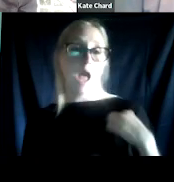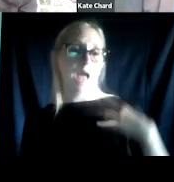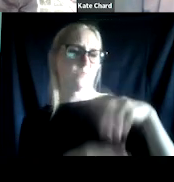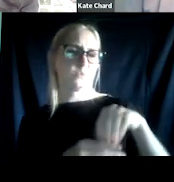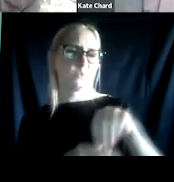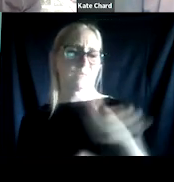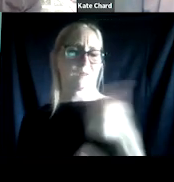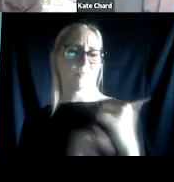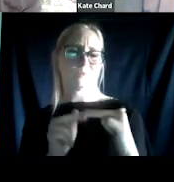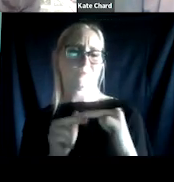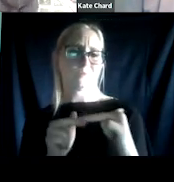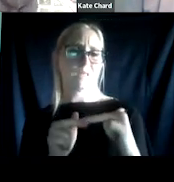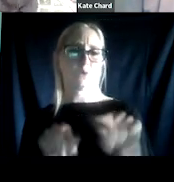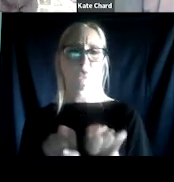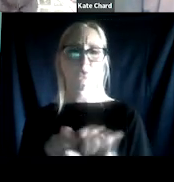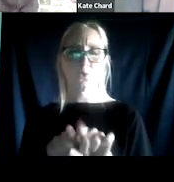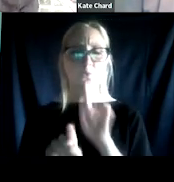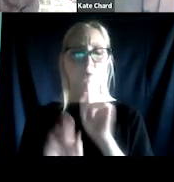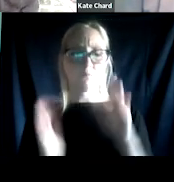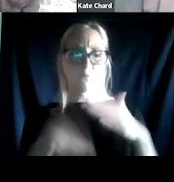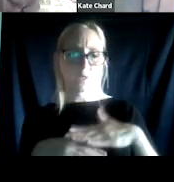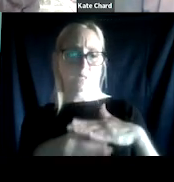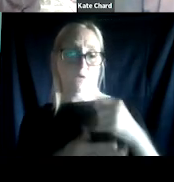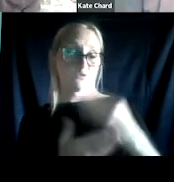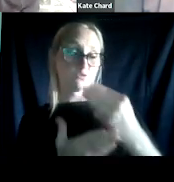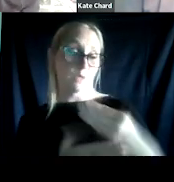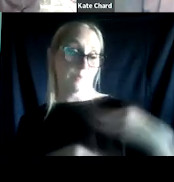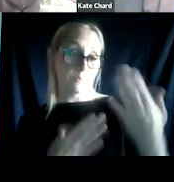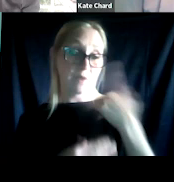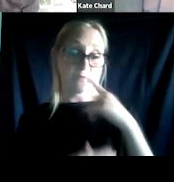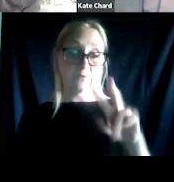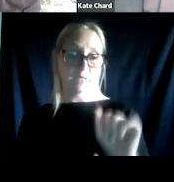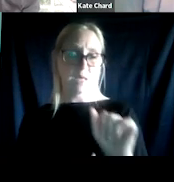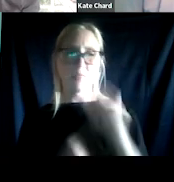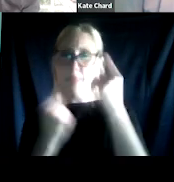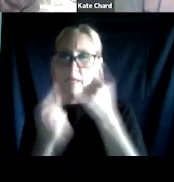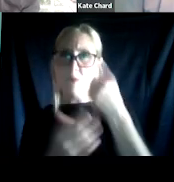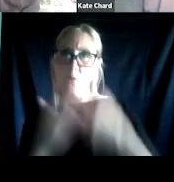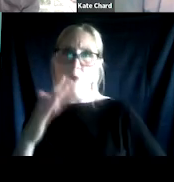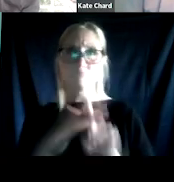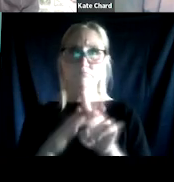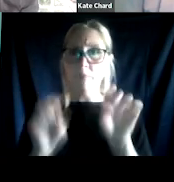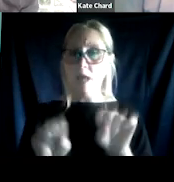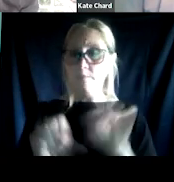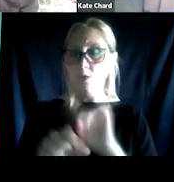more geared towards treatment providers at the VA to sort of think about what might come up for veterans when they're doing clinical work with them who have PTSD,